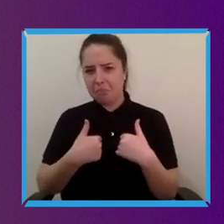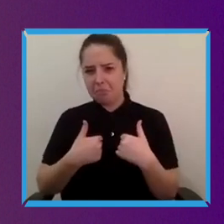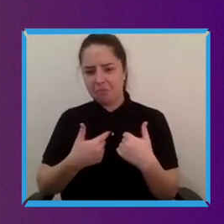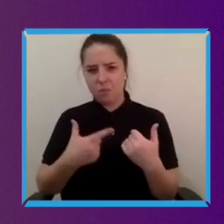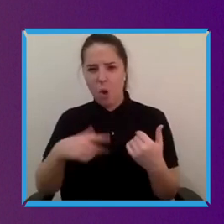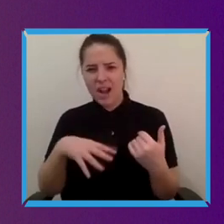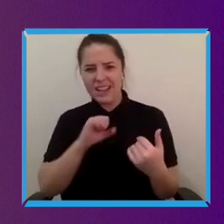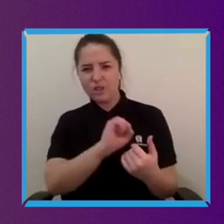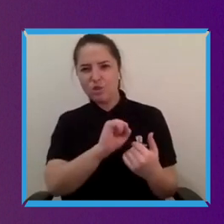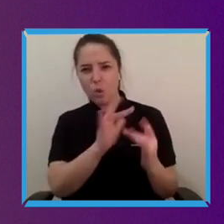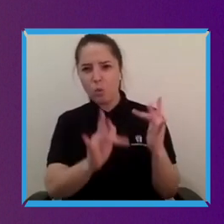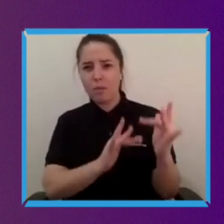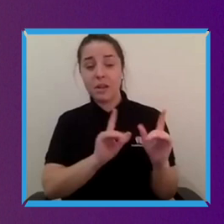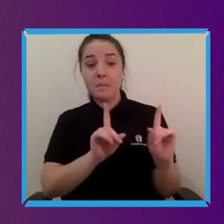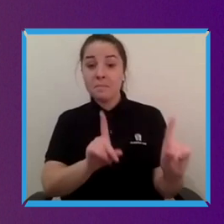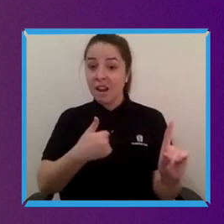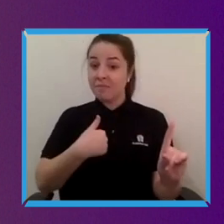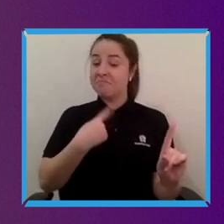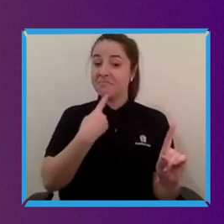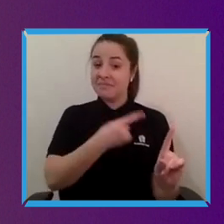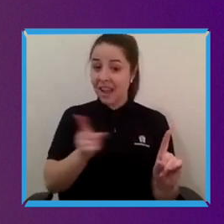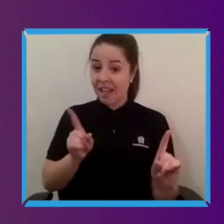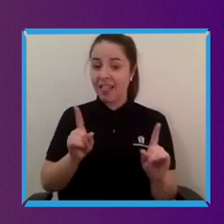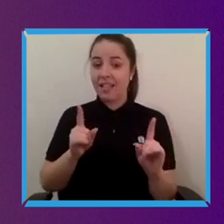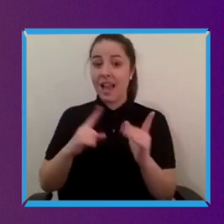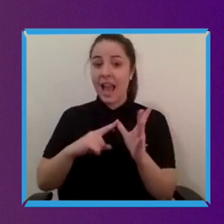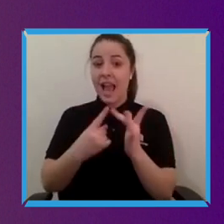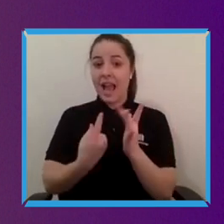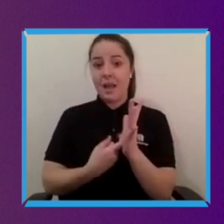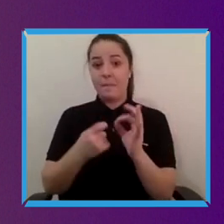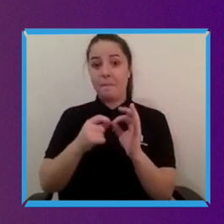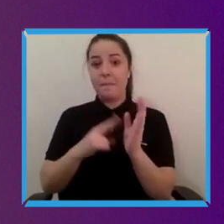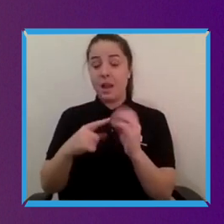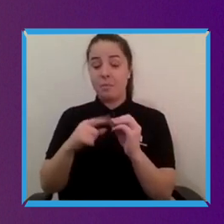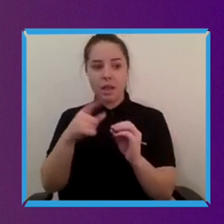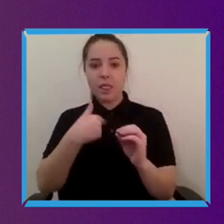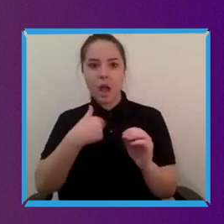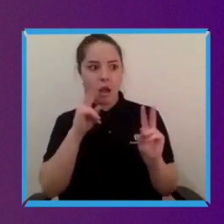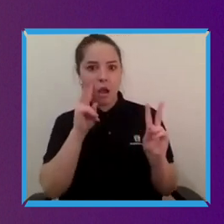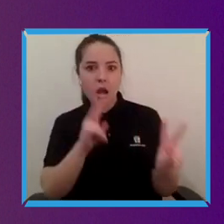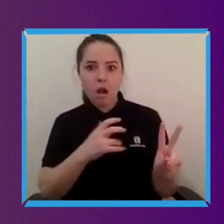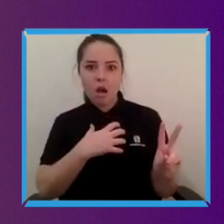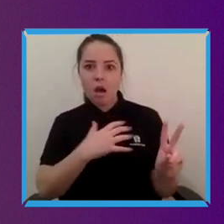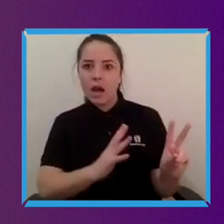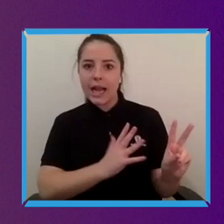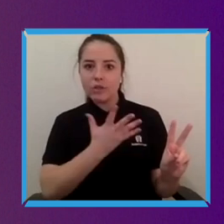Airbnb saw in us was that we were execution focused we were very much around tech and products from day one.